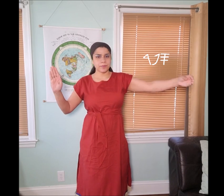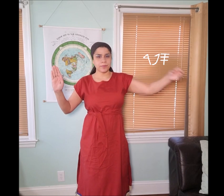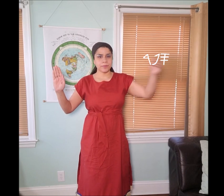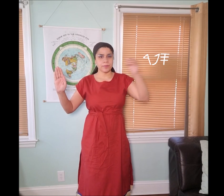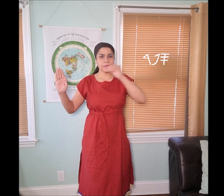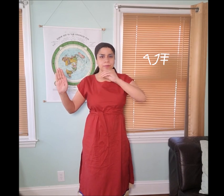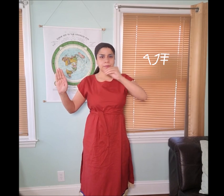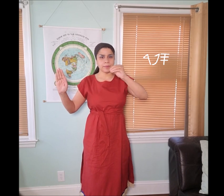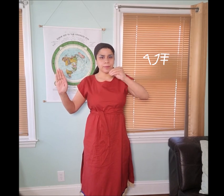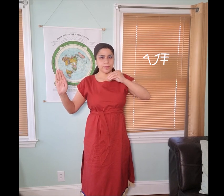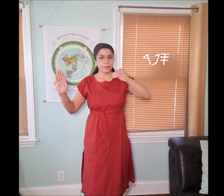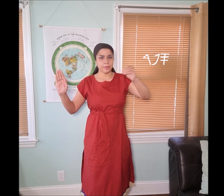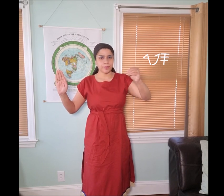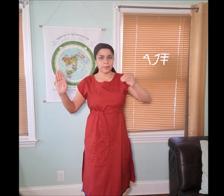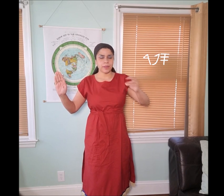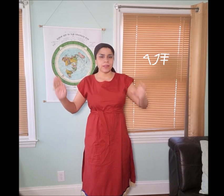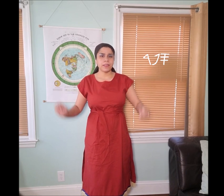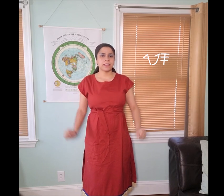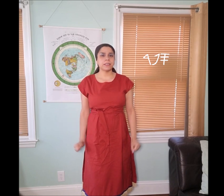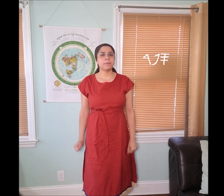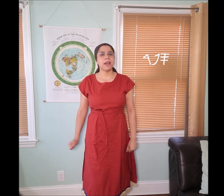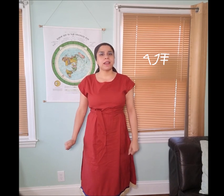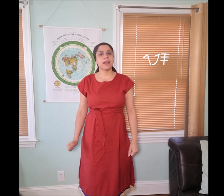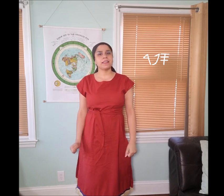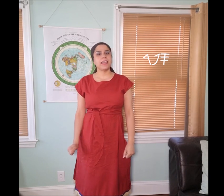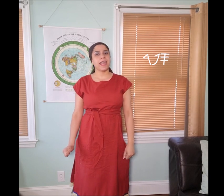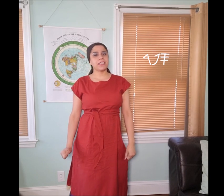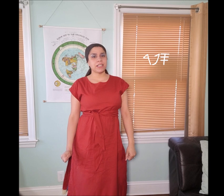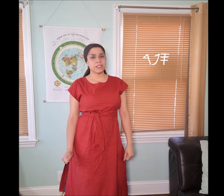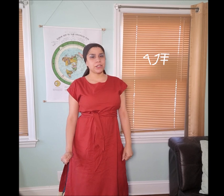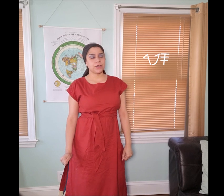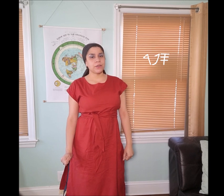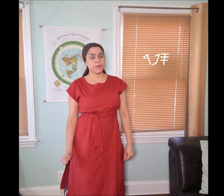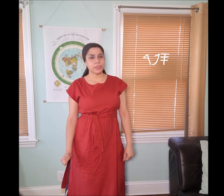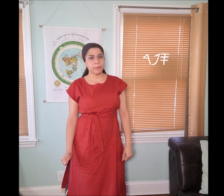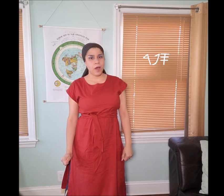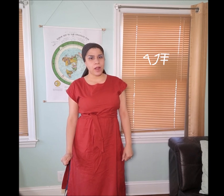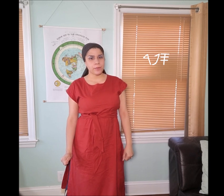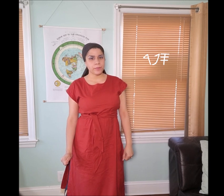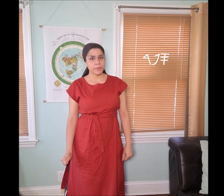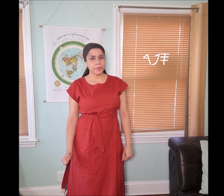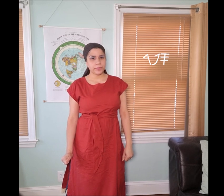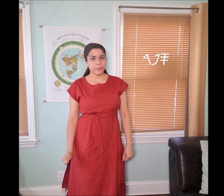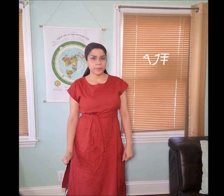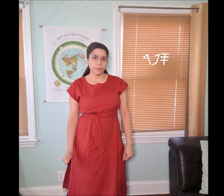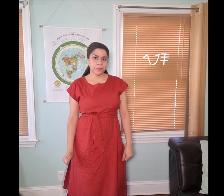This is the Manakahthey 𐤌𐤍𐤇𐤕𐤉 hand gesture for “𐤎𐤐𐤓 sapar”